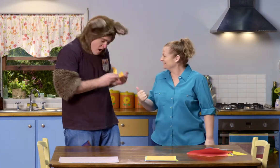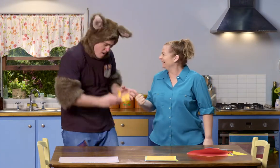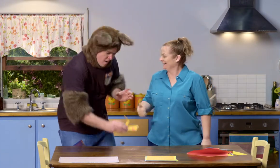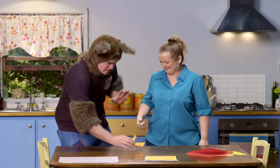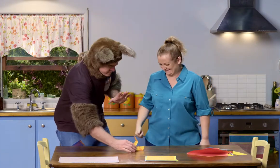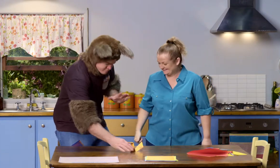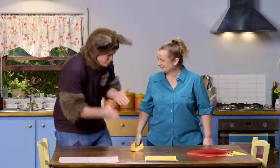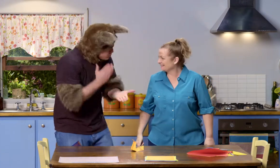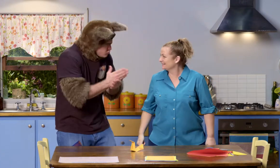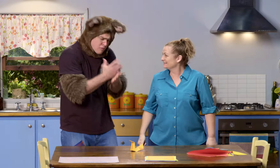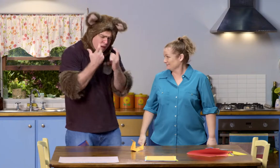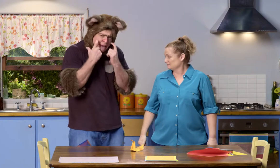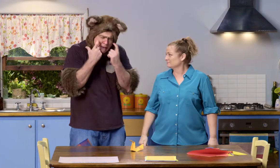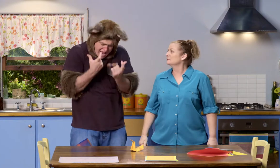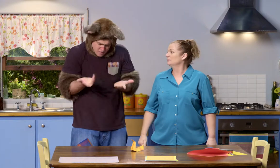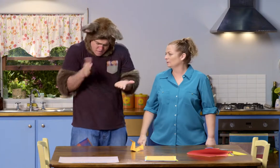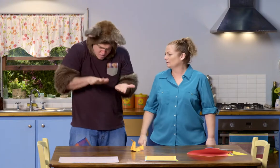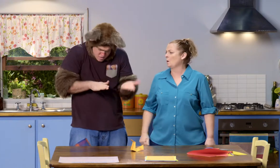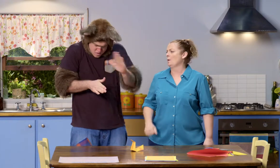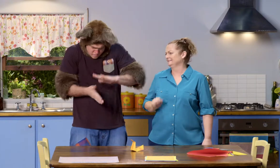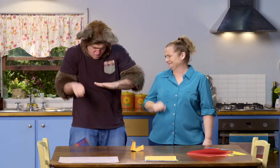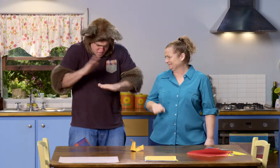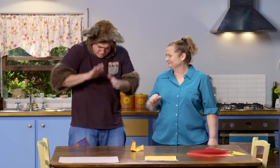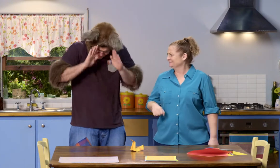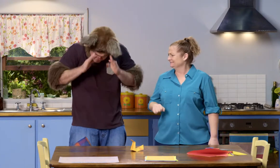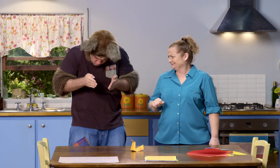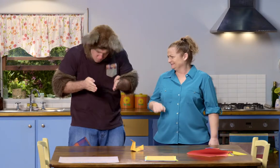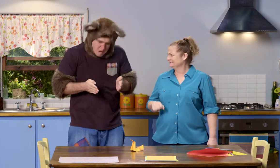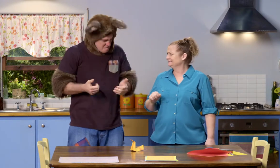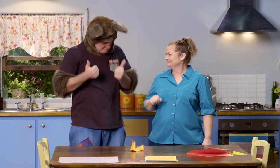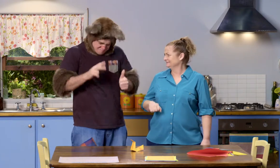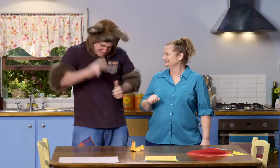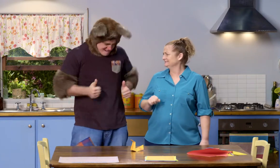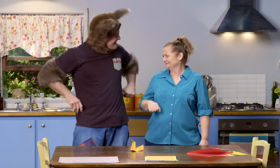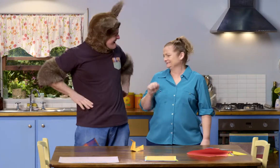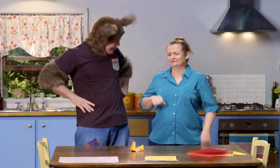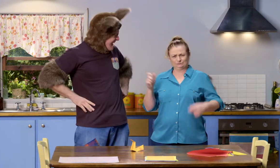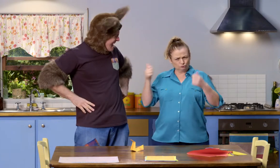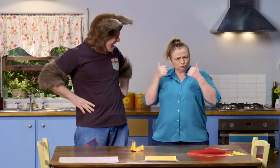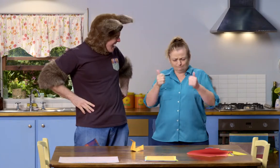Yeah! Oh, Sally. You have to be very careful when folding. You must concentrate. Looks so good.